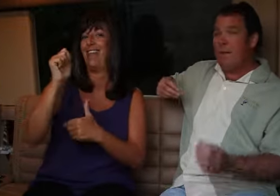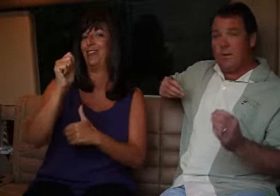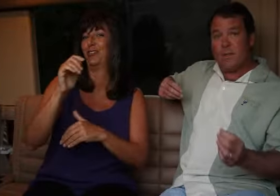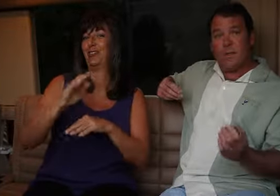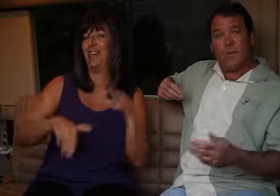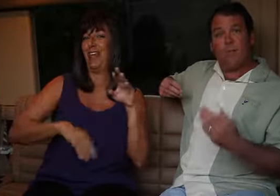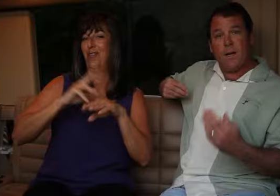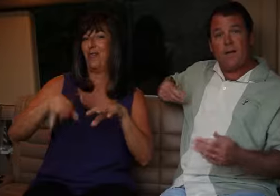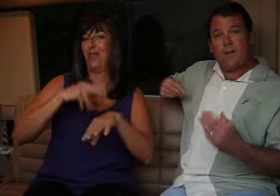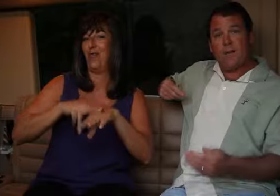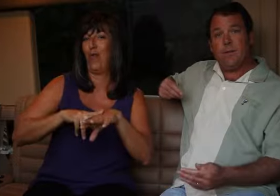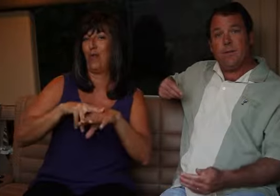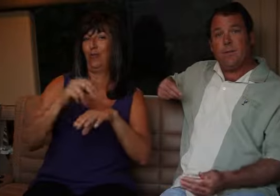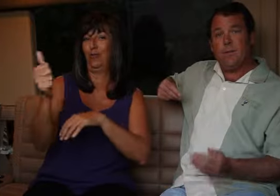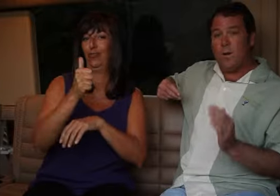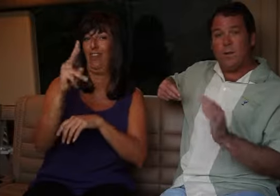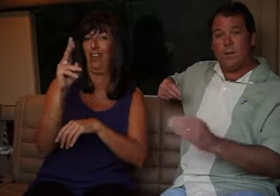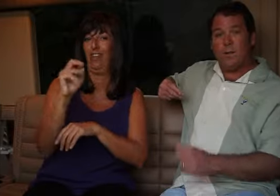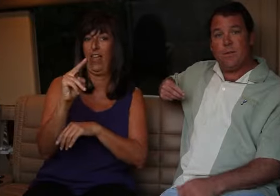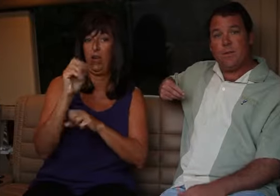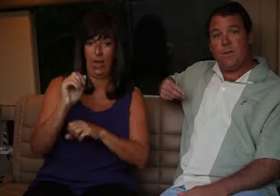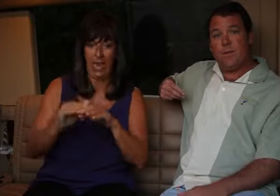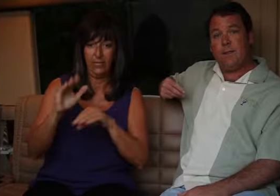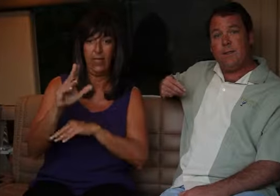and nicer than a normal shuttle van.